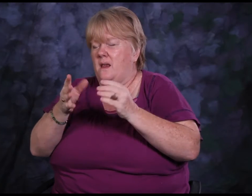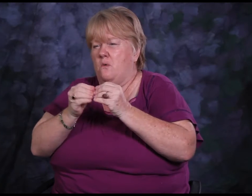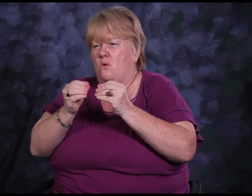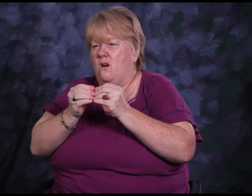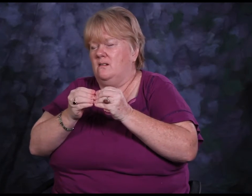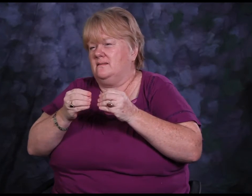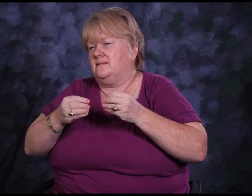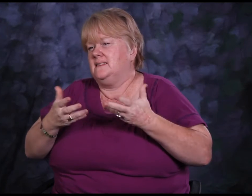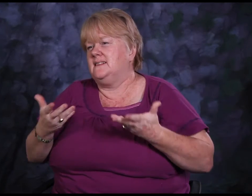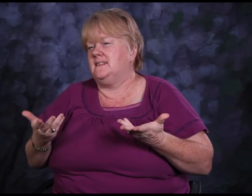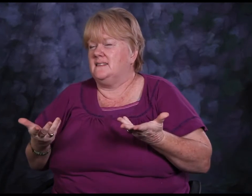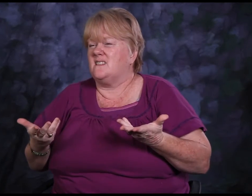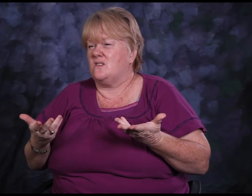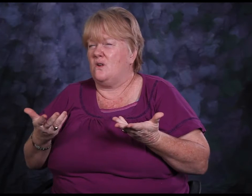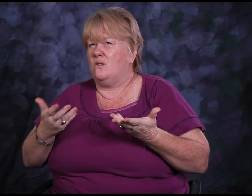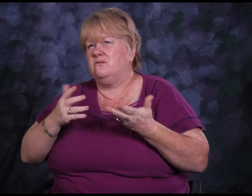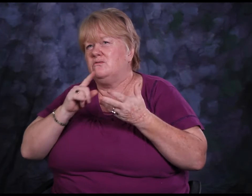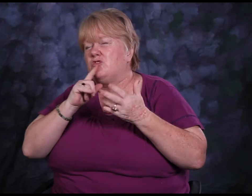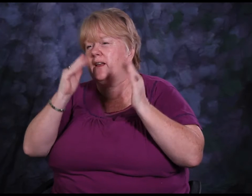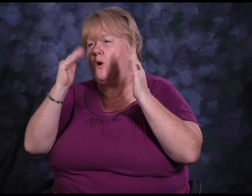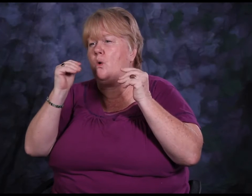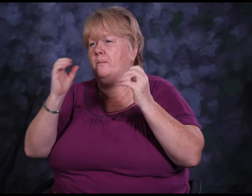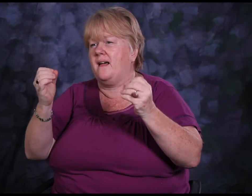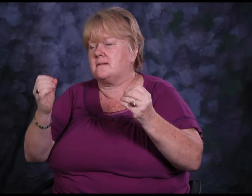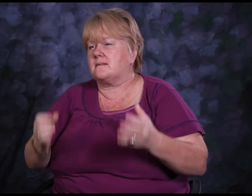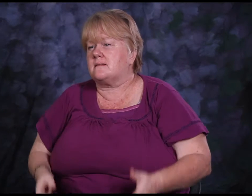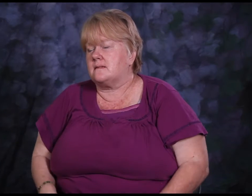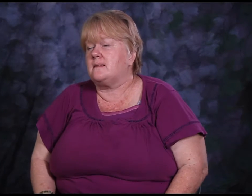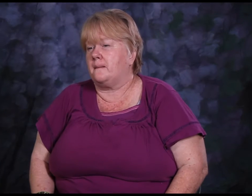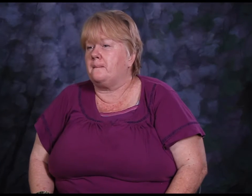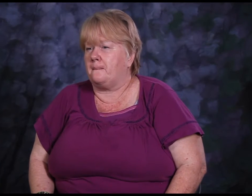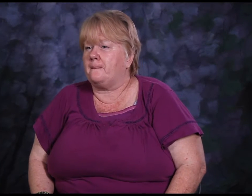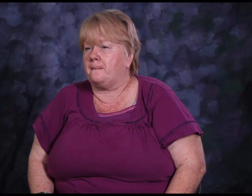And I guess you could just say that I was just generally hopeless.